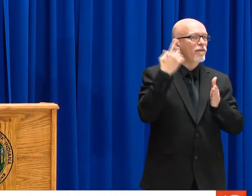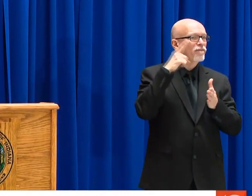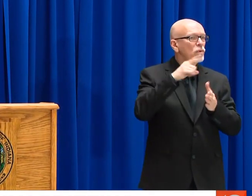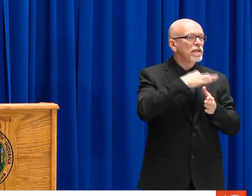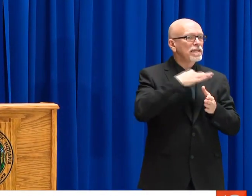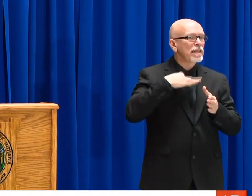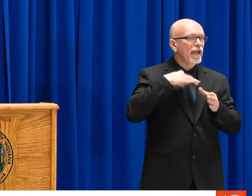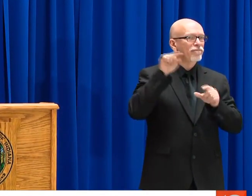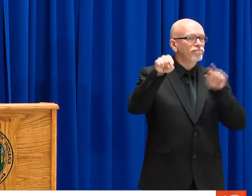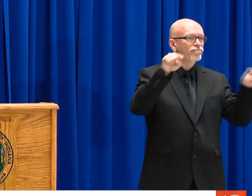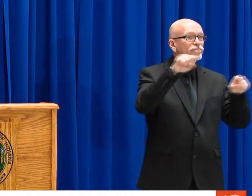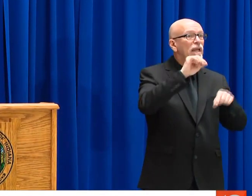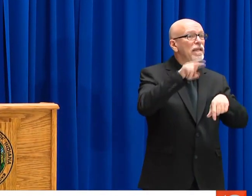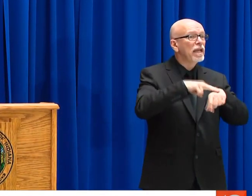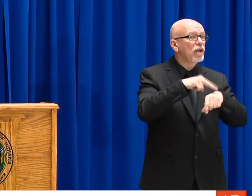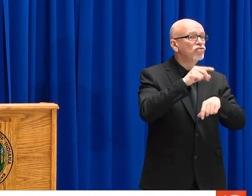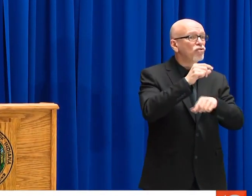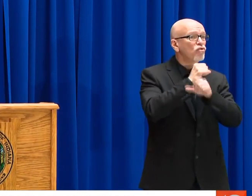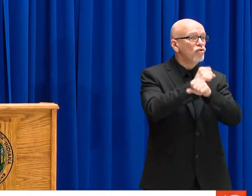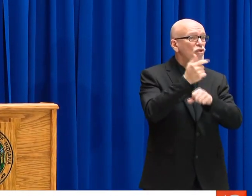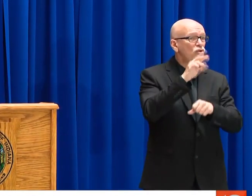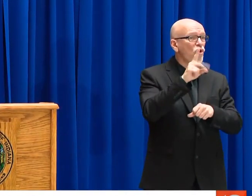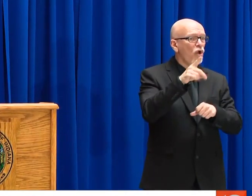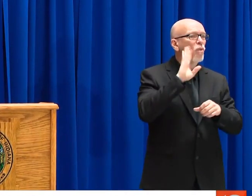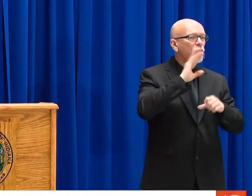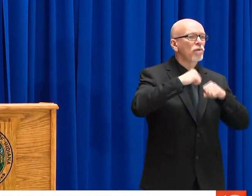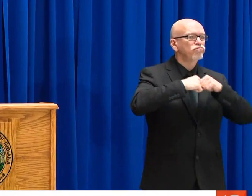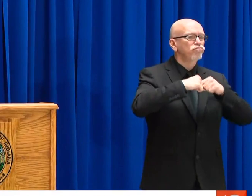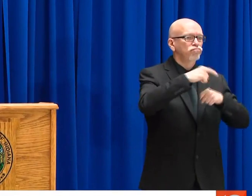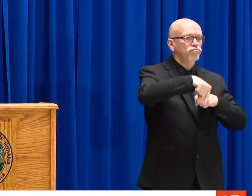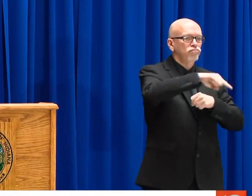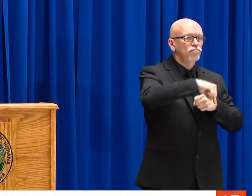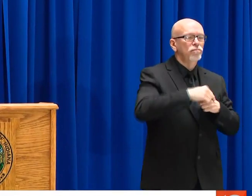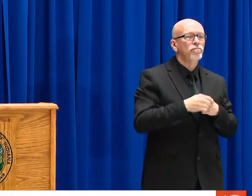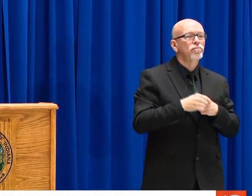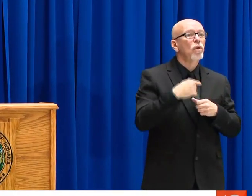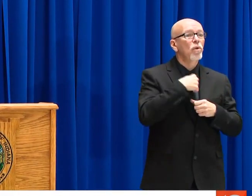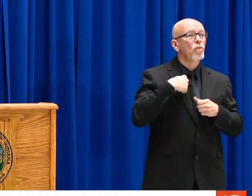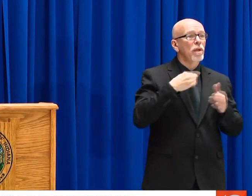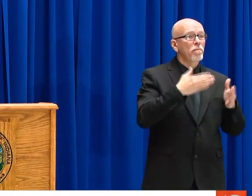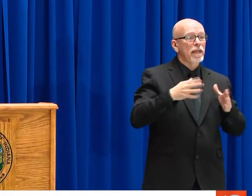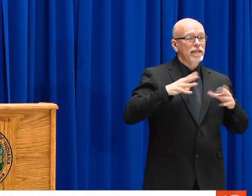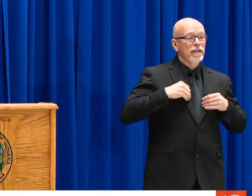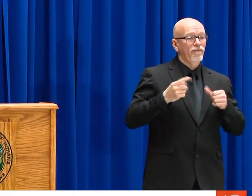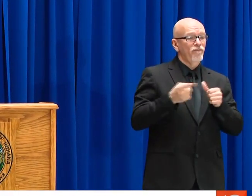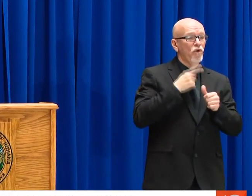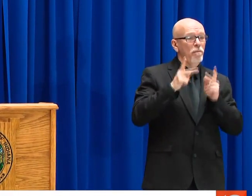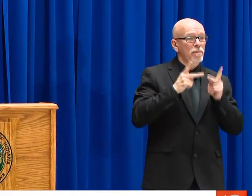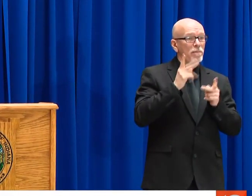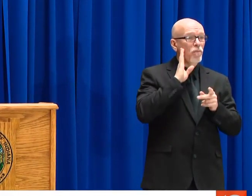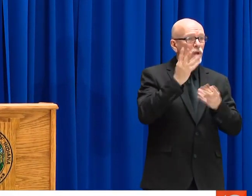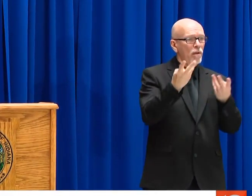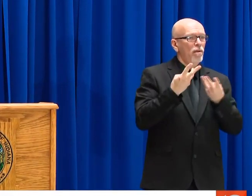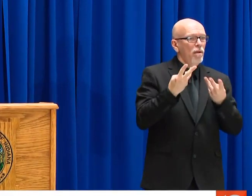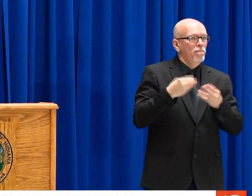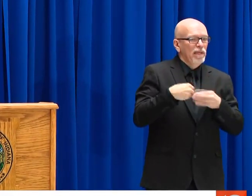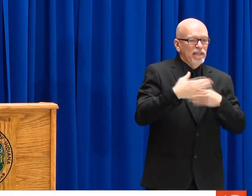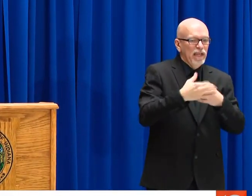THROUGH ADDITIONAL COLLABORATIONS, SAZ CAN NAZ SI HEALTH IS TAKING THE LEAD FOR PLANS ON STAFFING ON OUR NATIONAL GUARD IS TAKING THE